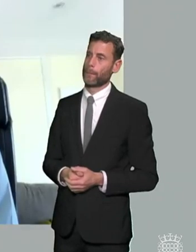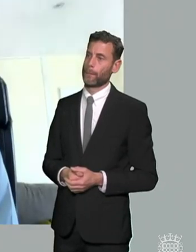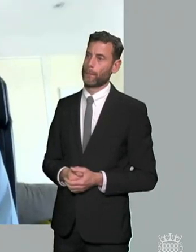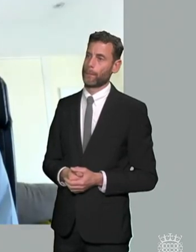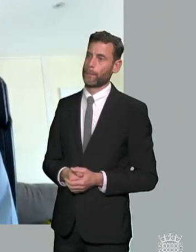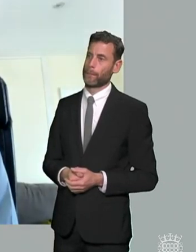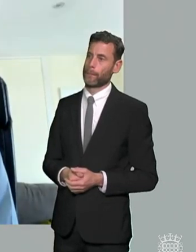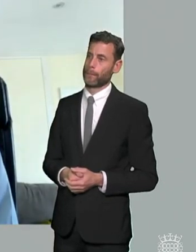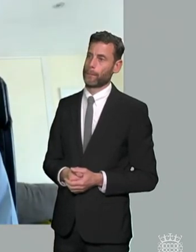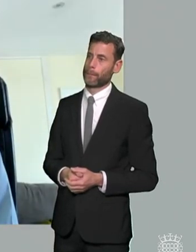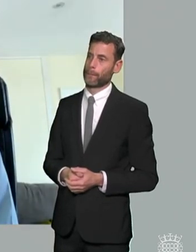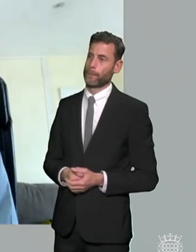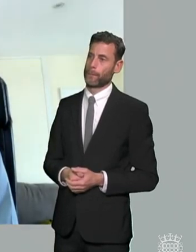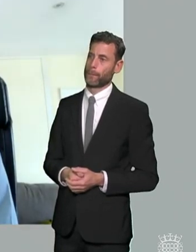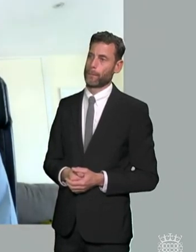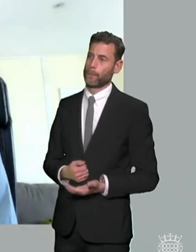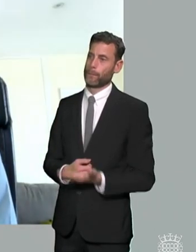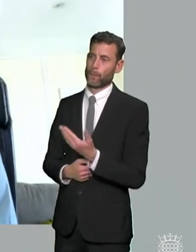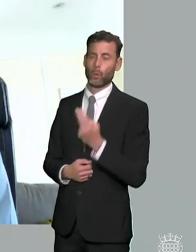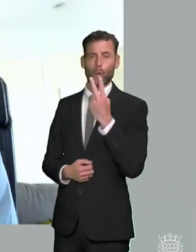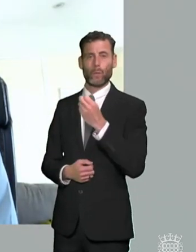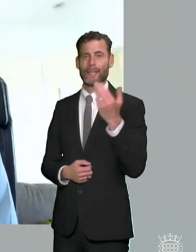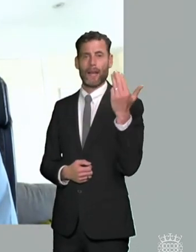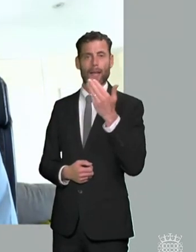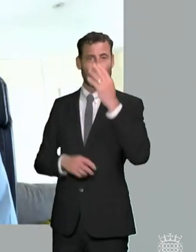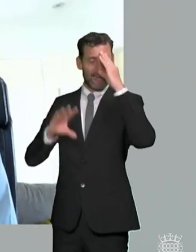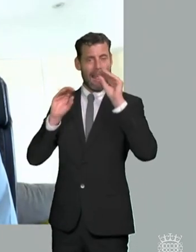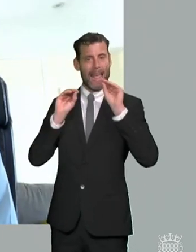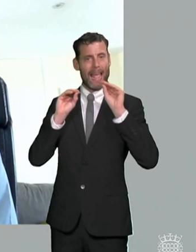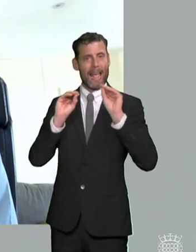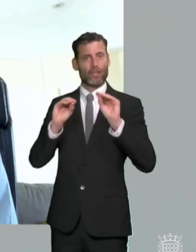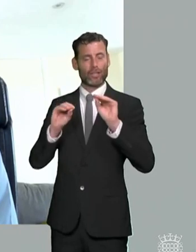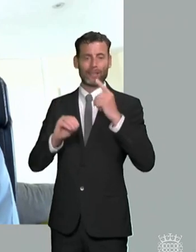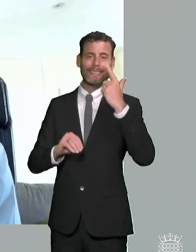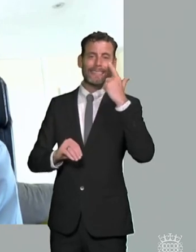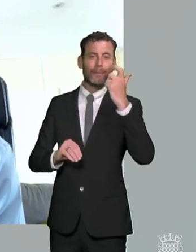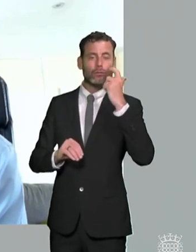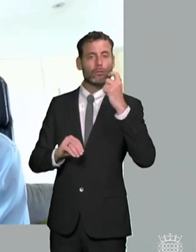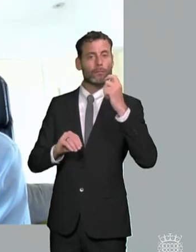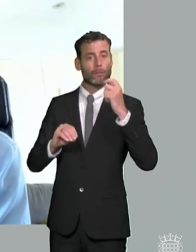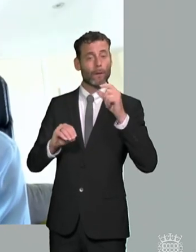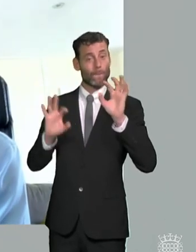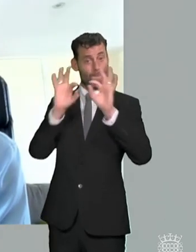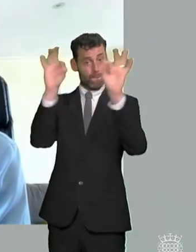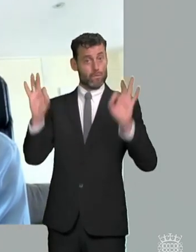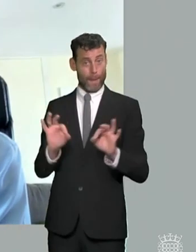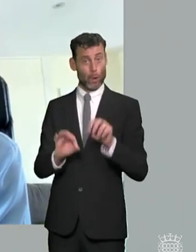um the the 2019 education inspection framework um was better than the old one that doesn't go far